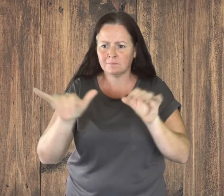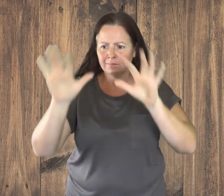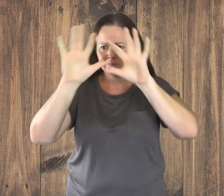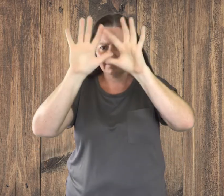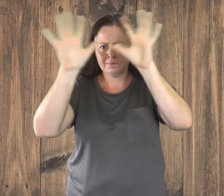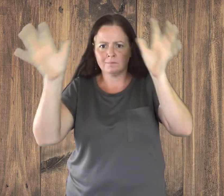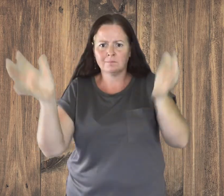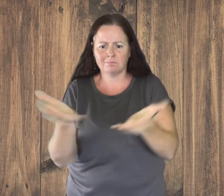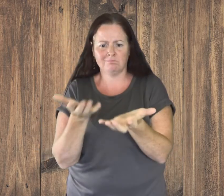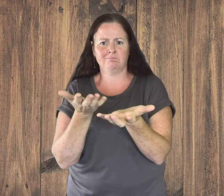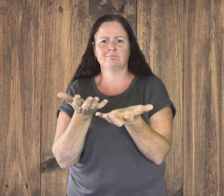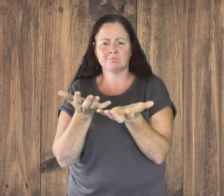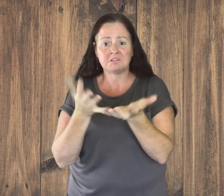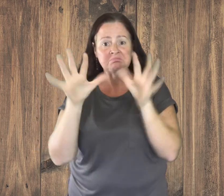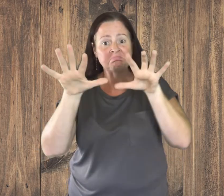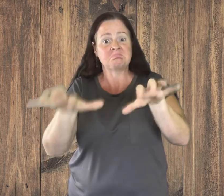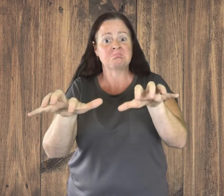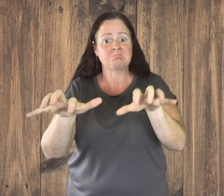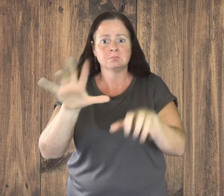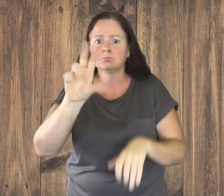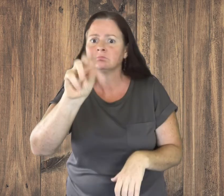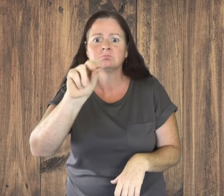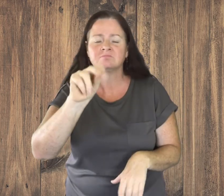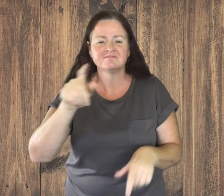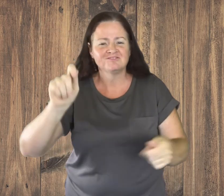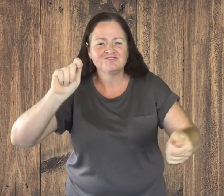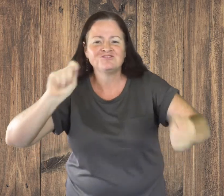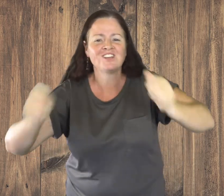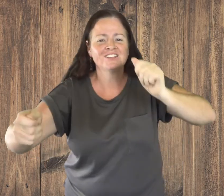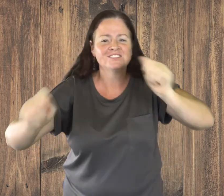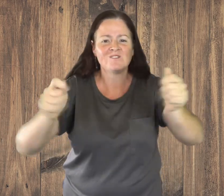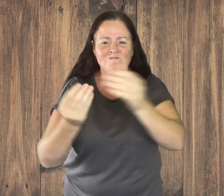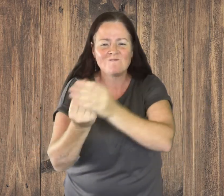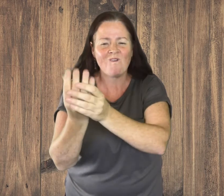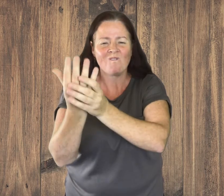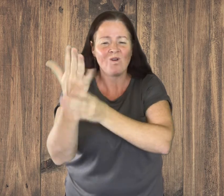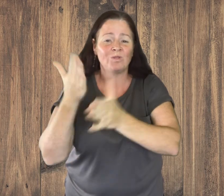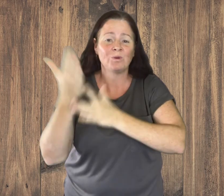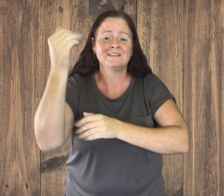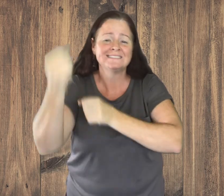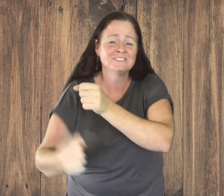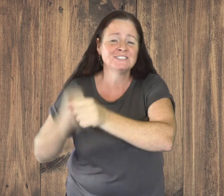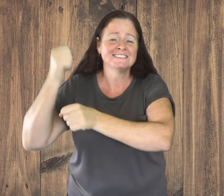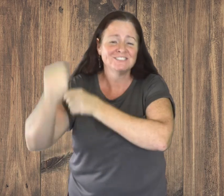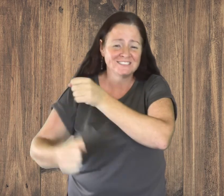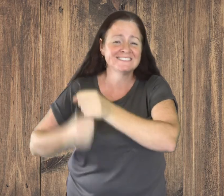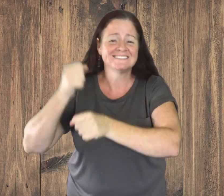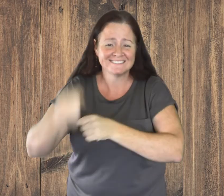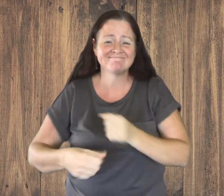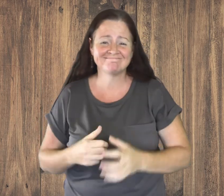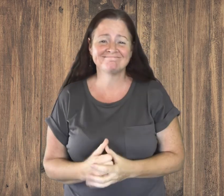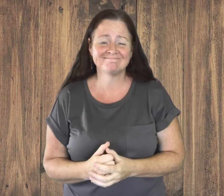Also, ASLis a living language that grows and changes over time.